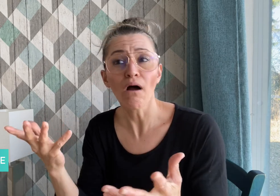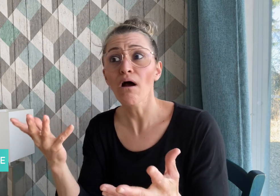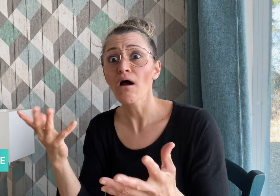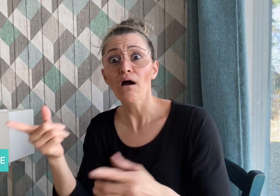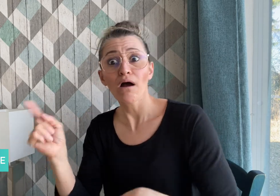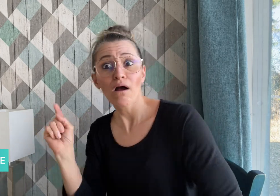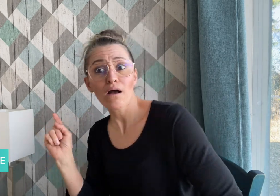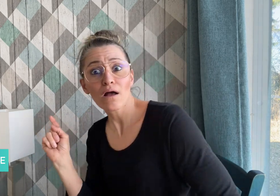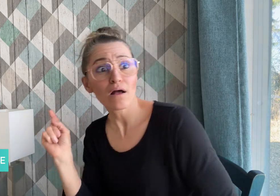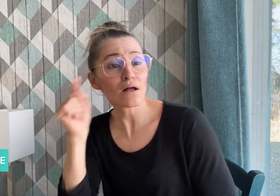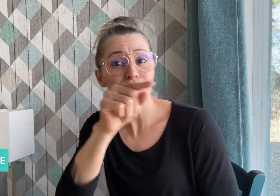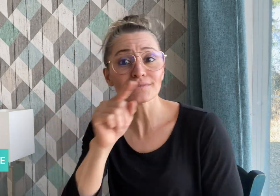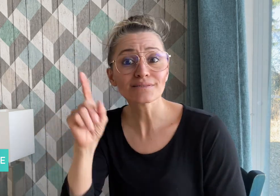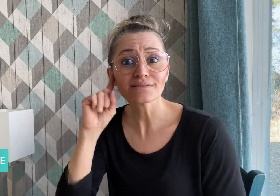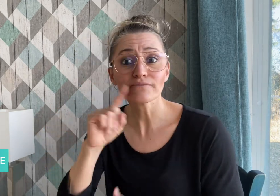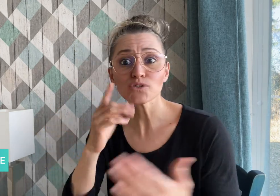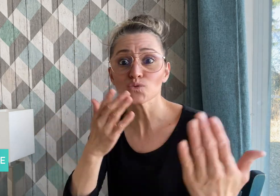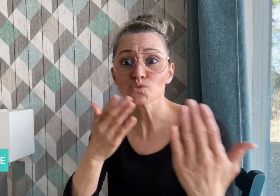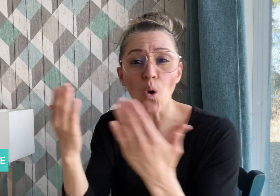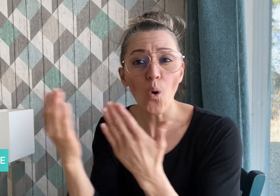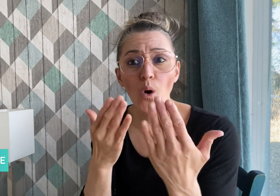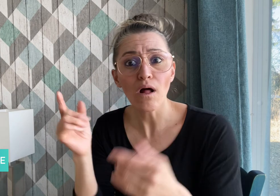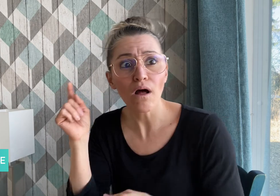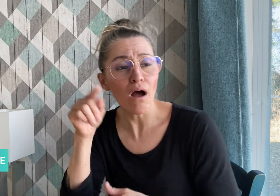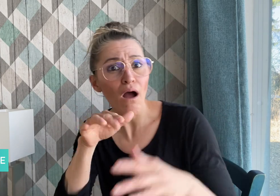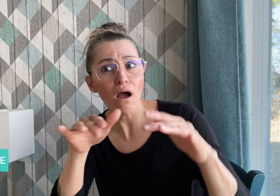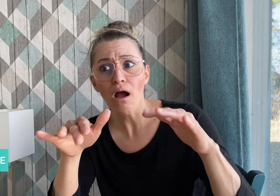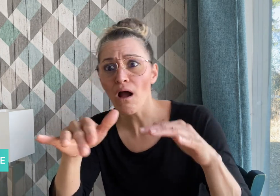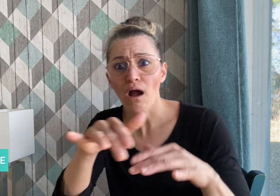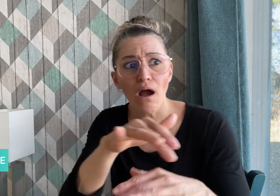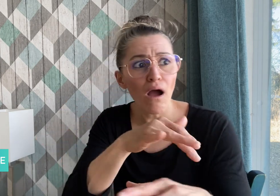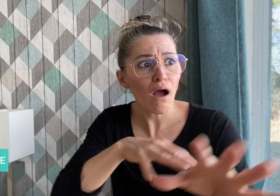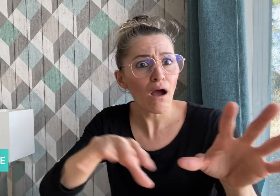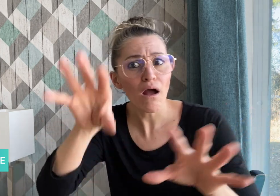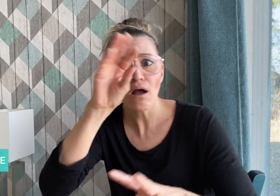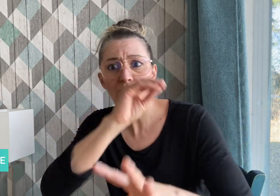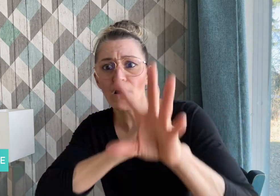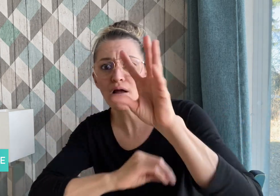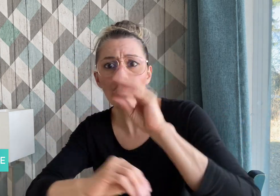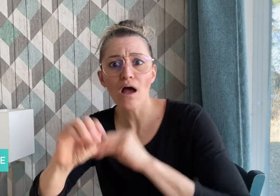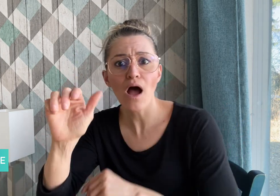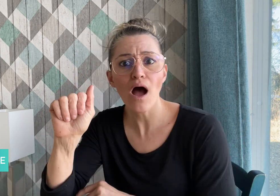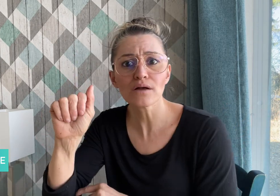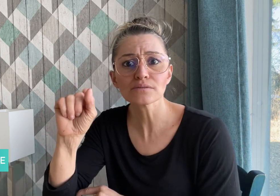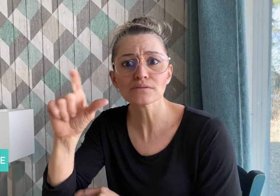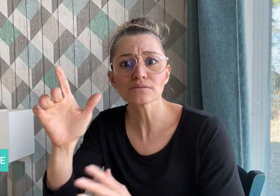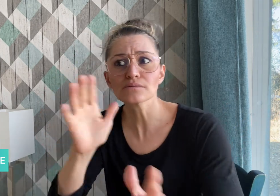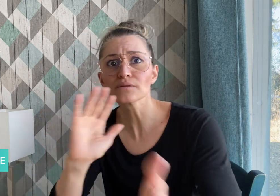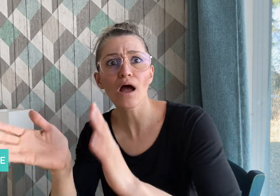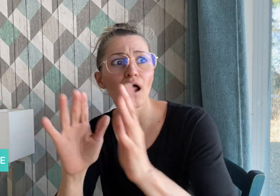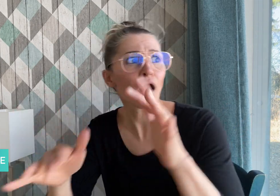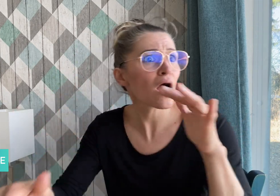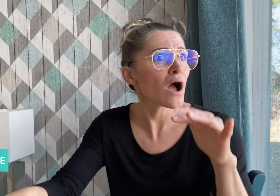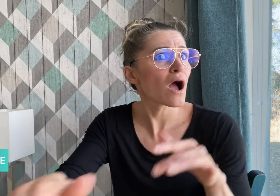another Deaf person before, went to a Deaf school